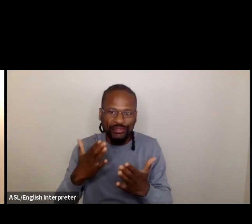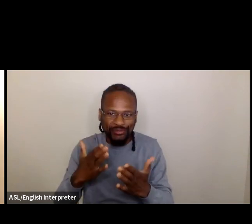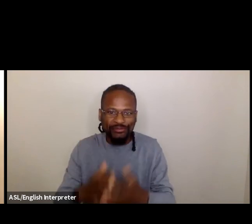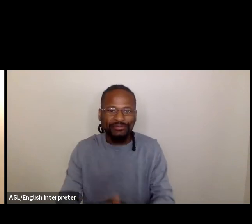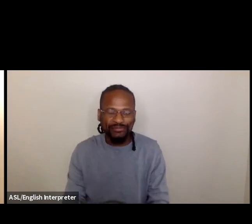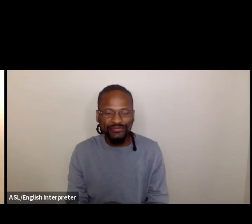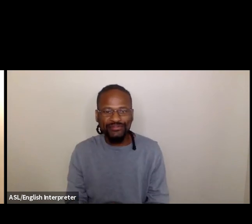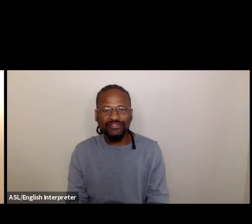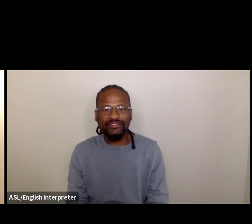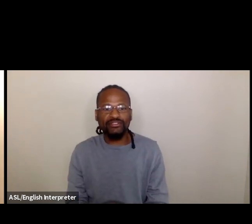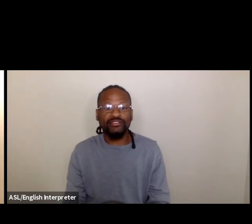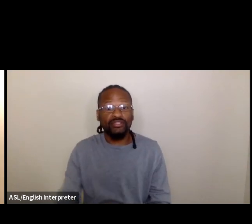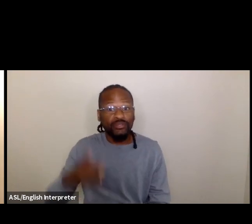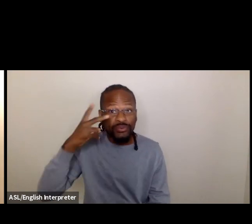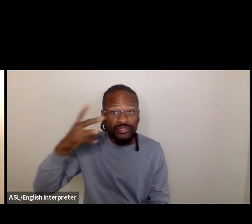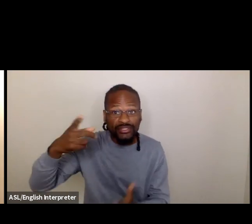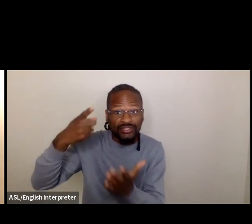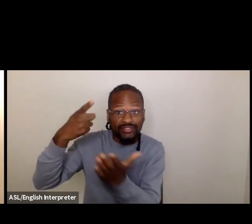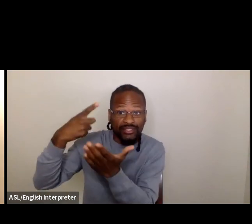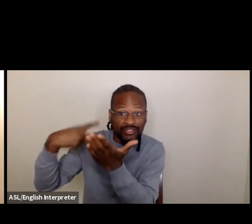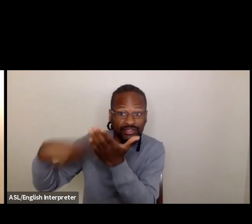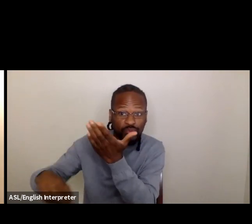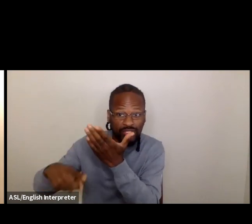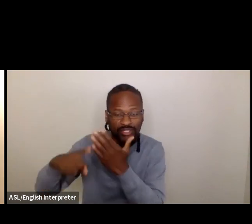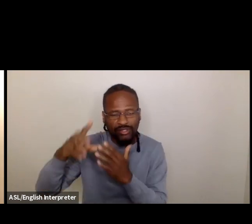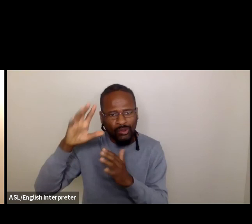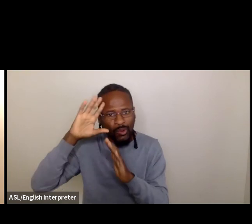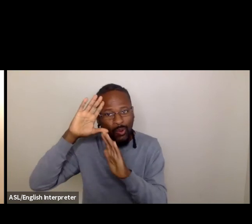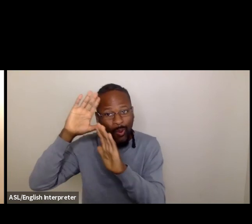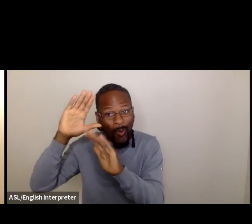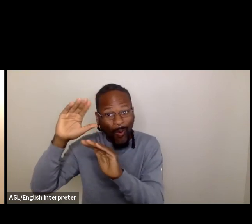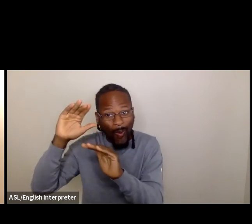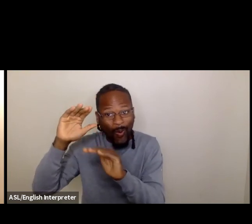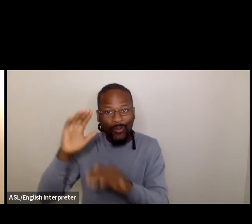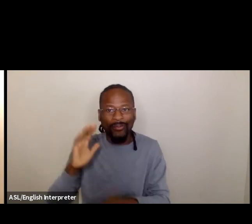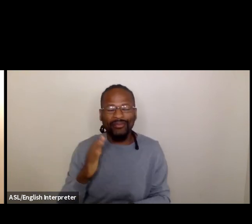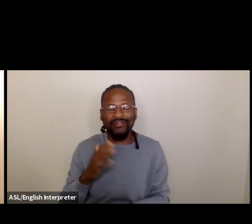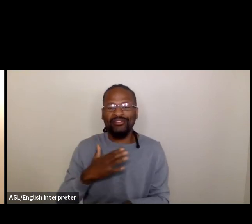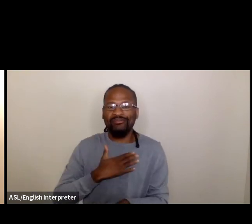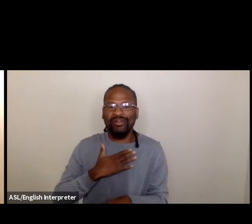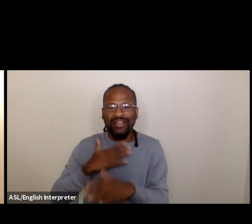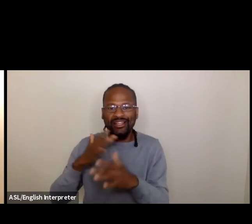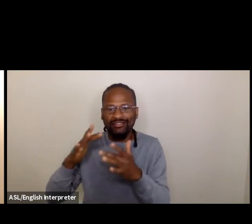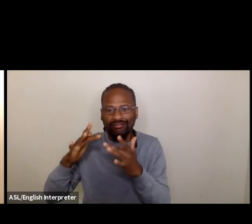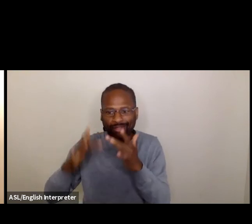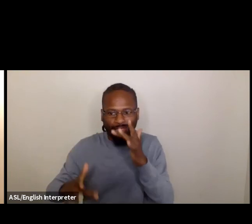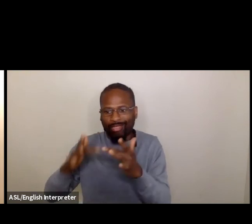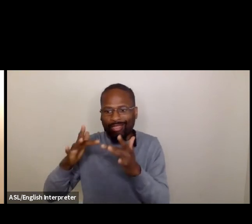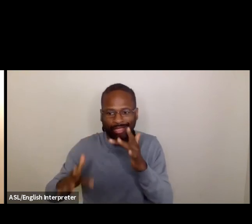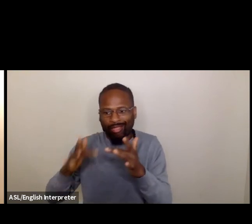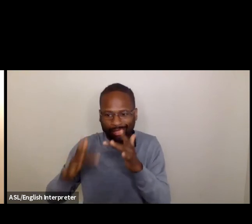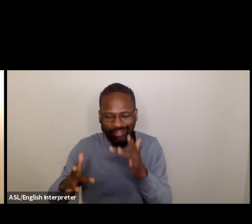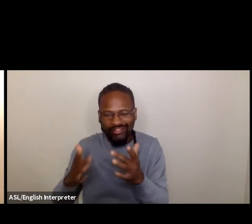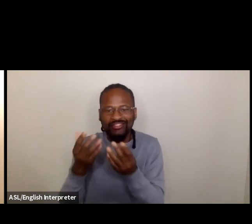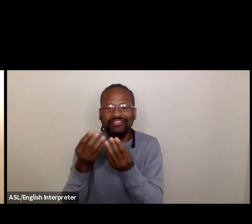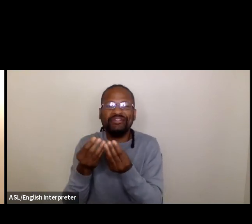We'll see you next week. Hopefully I'll have a more stable form of connectivity then for our final panel session.